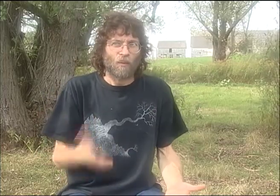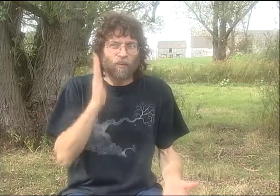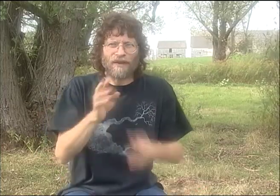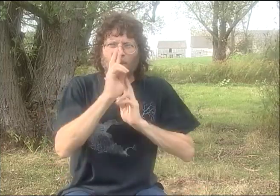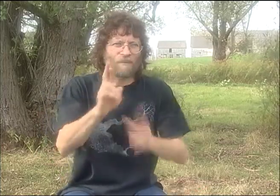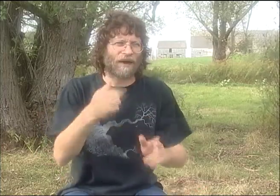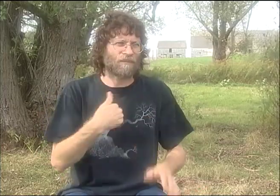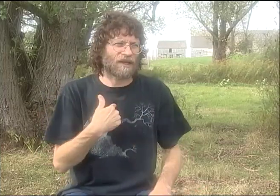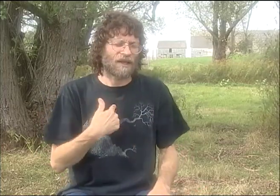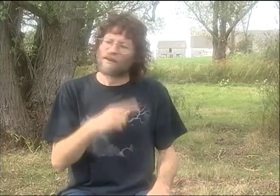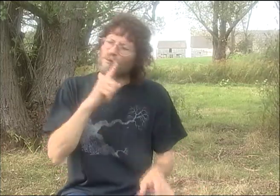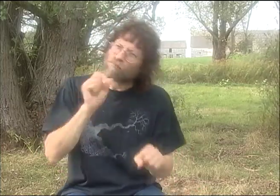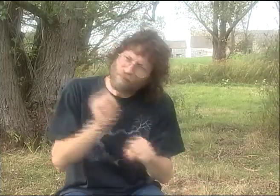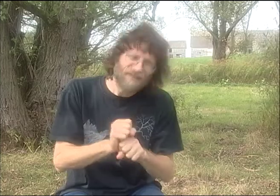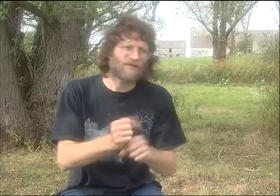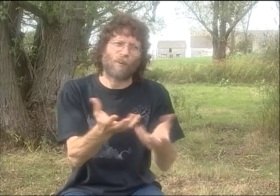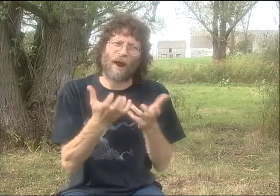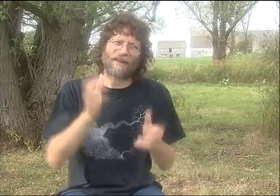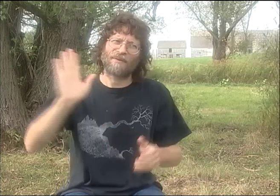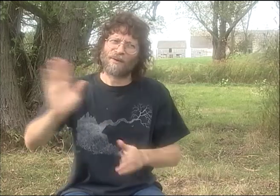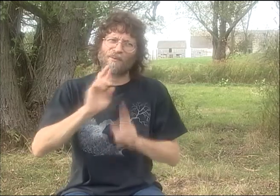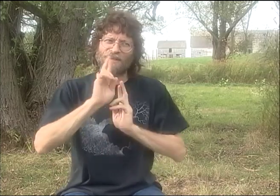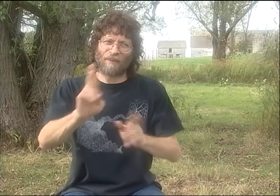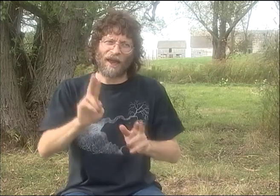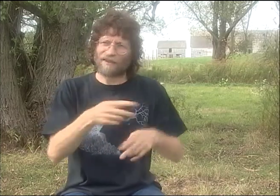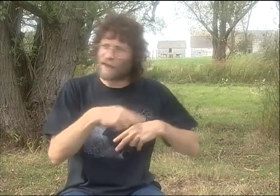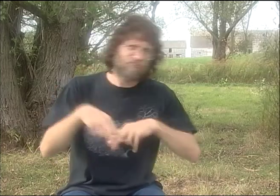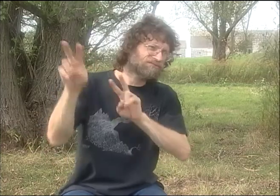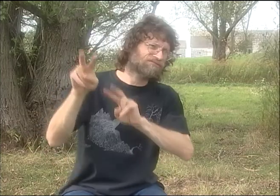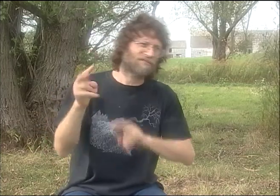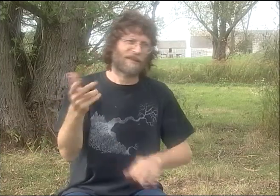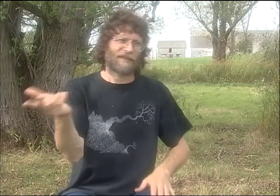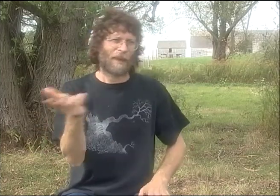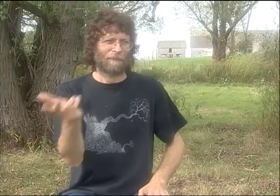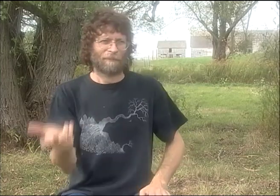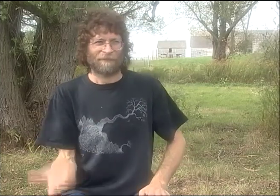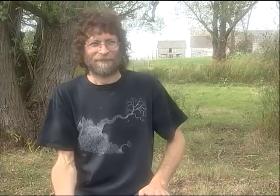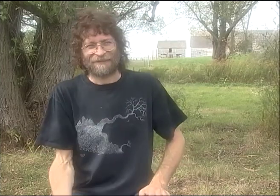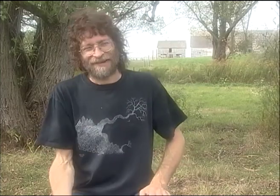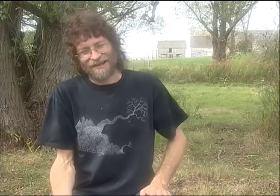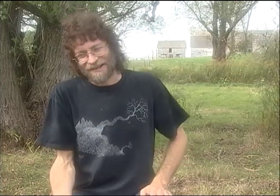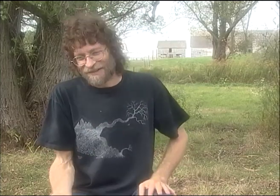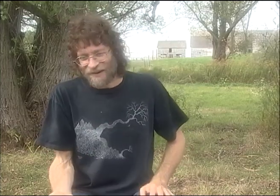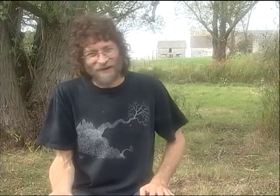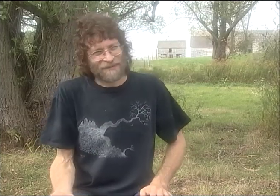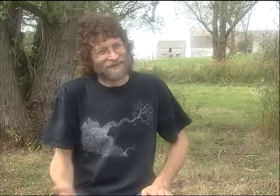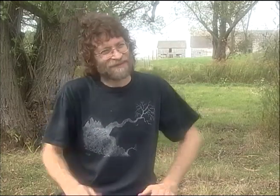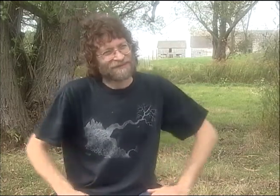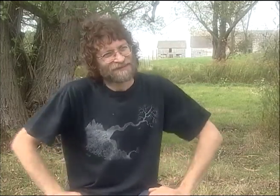I MEAN, I THINK THERE WAS SO MUCH MUTUAL RESPECT. BUT DEBBIE AND PETER WERE TERRIFIED. WILL THEY RESPECT ME? WILL THEY ACCEPT IT?